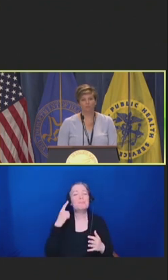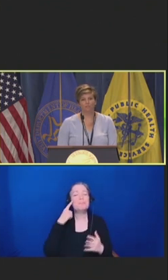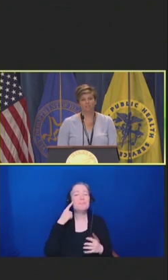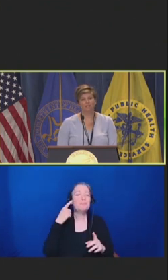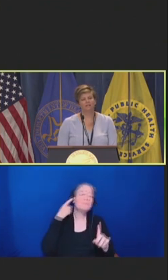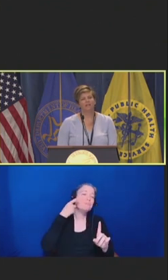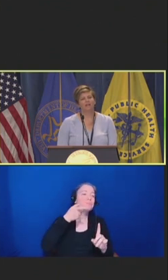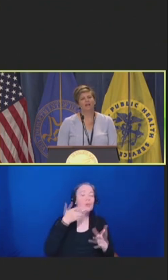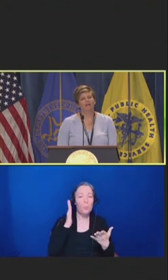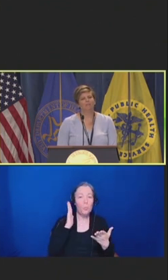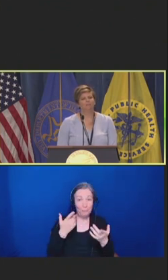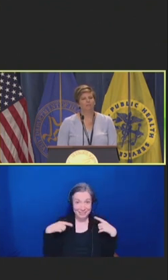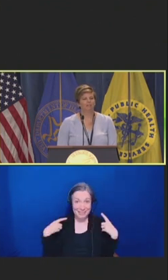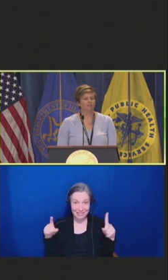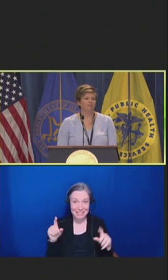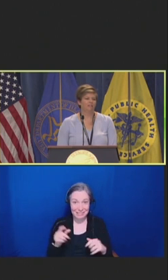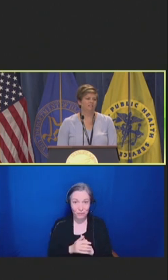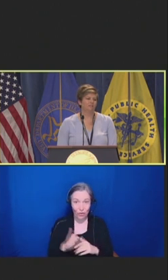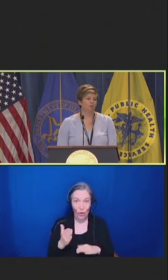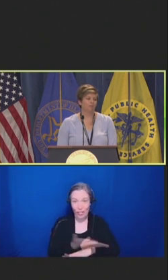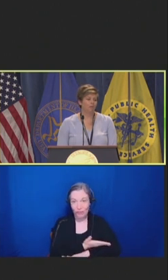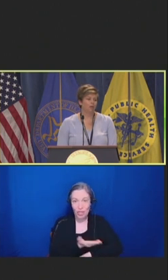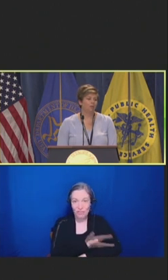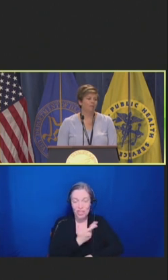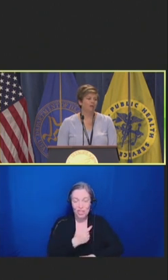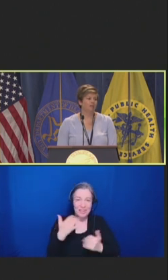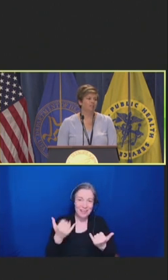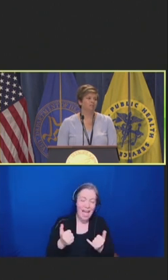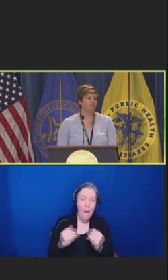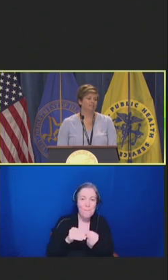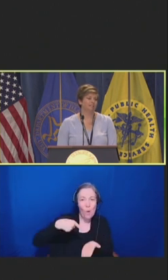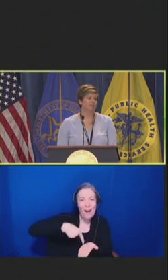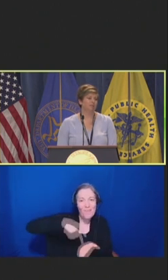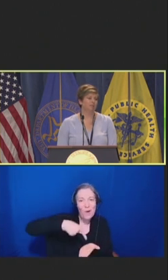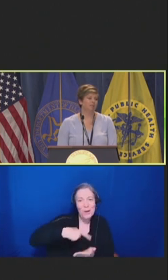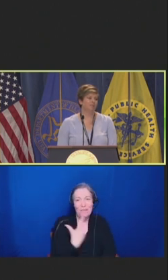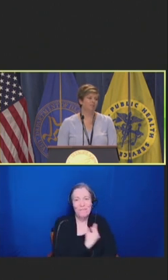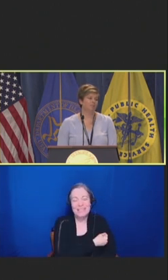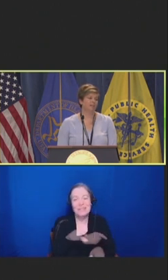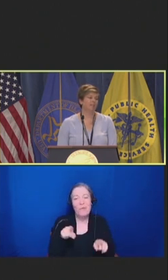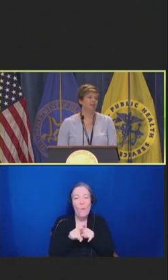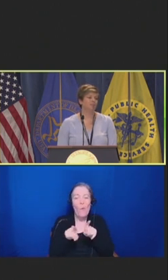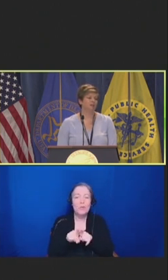provision, making the vaccines more affordable but also sustainability of Medicare because